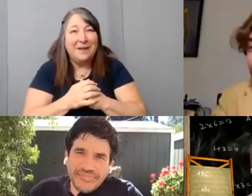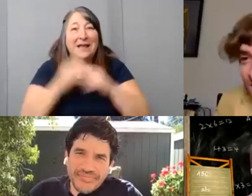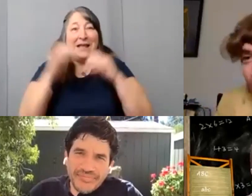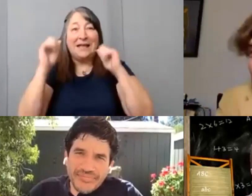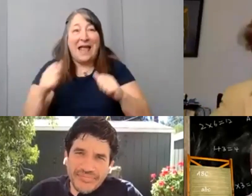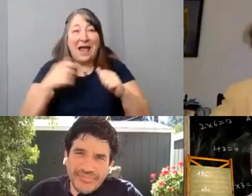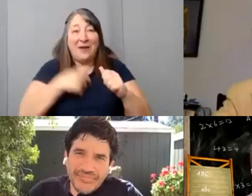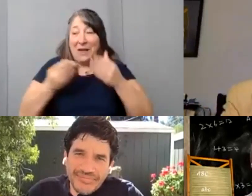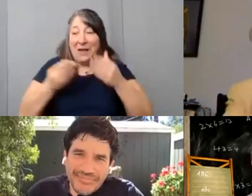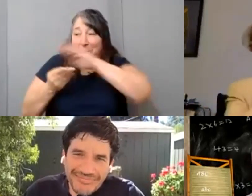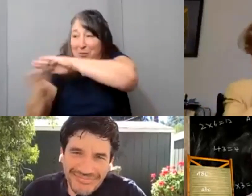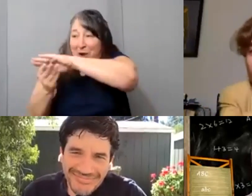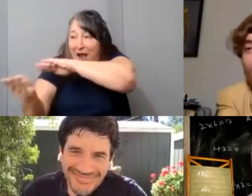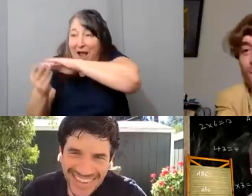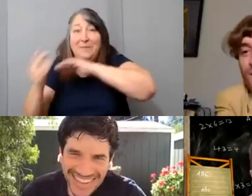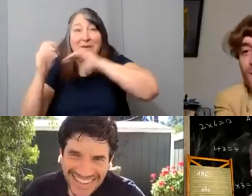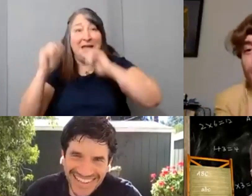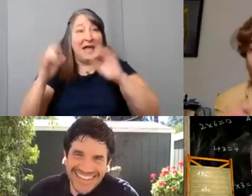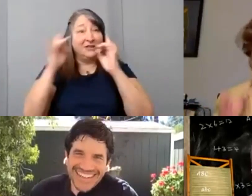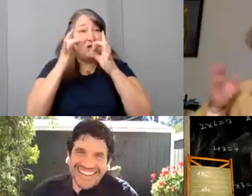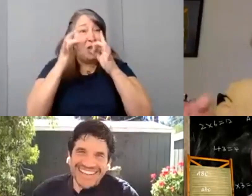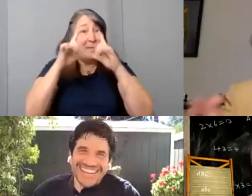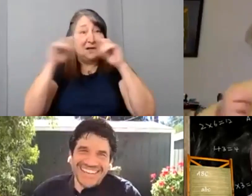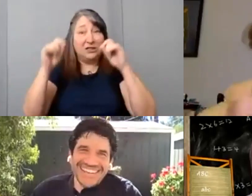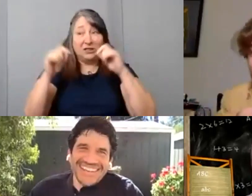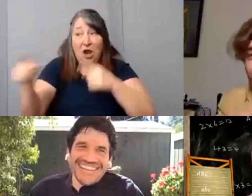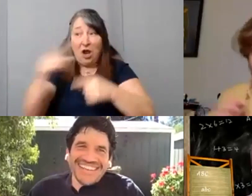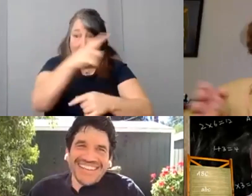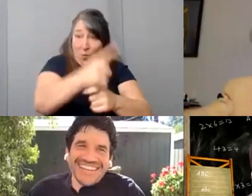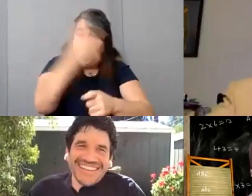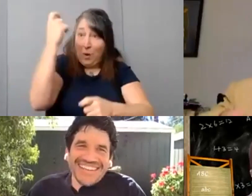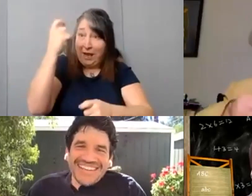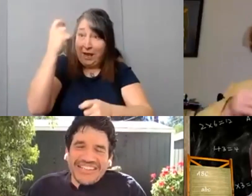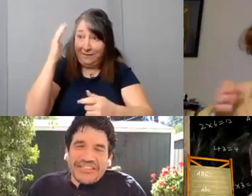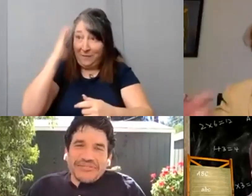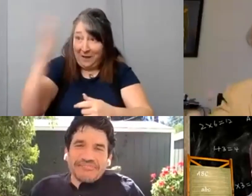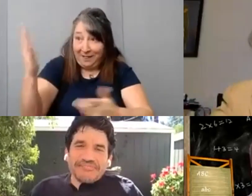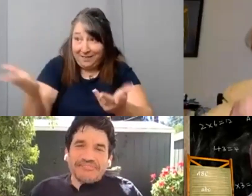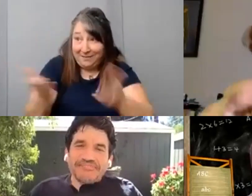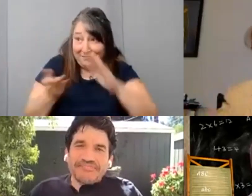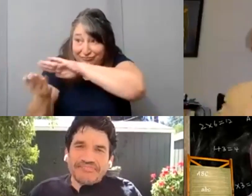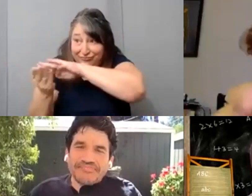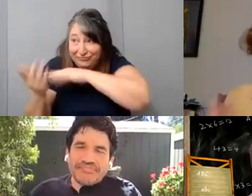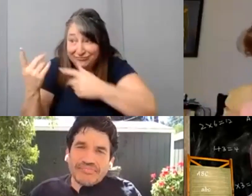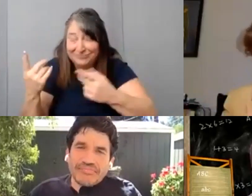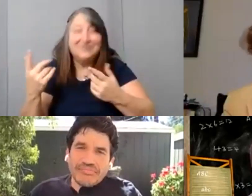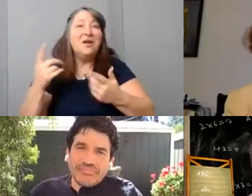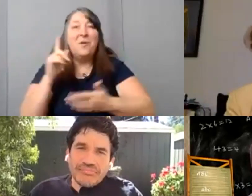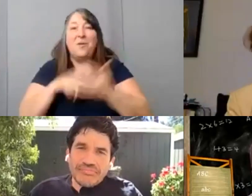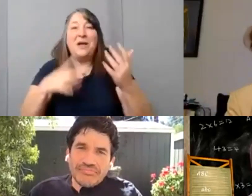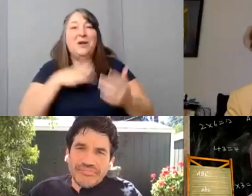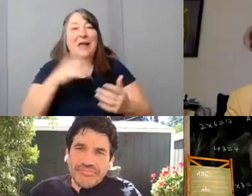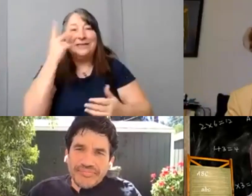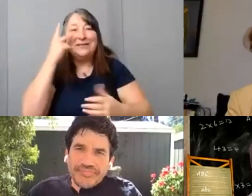Is a Starbucks card gonna get them over the hill? Like what? Let's let's talk a little bit about what you like to see in films.